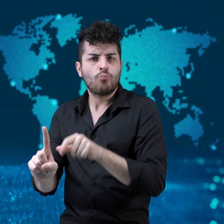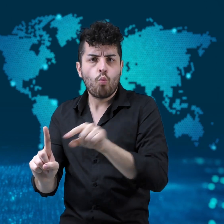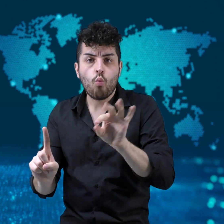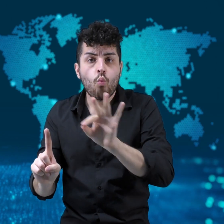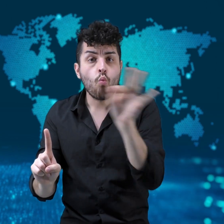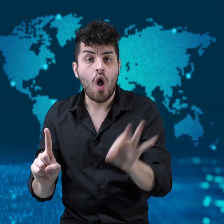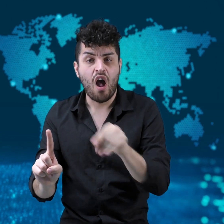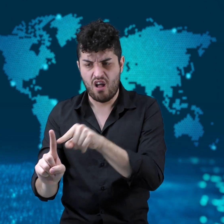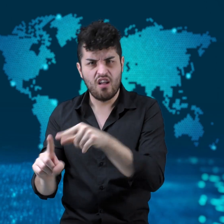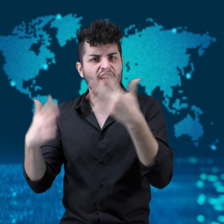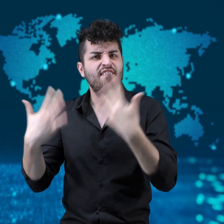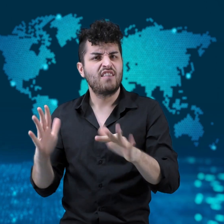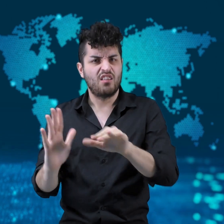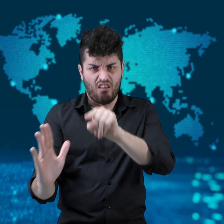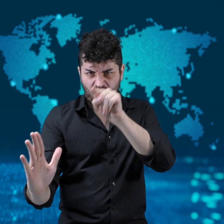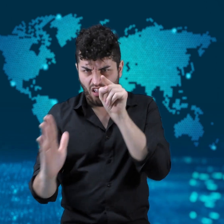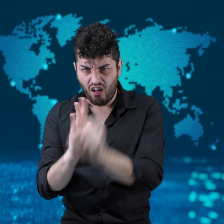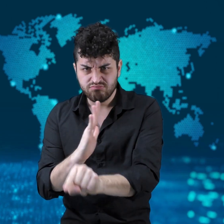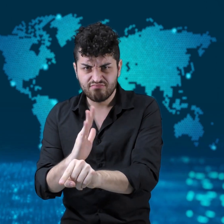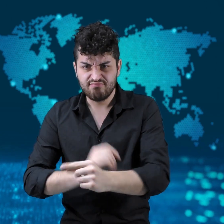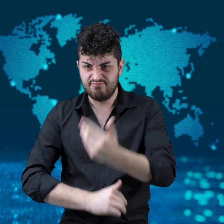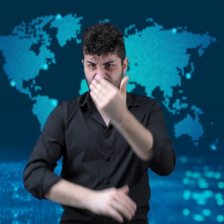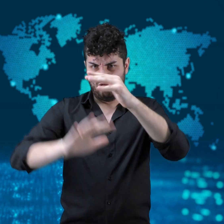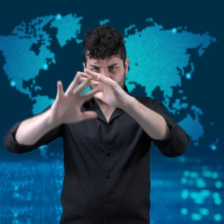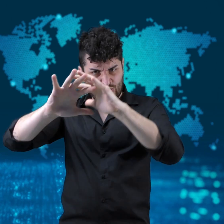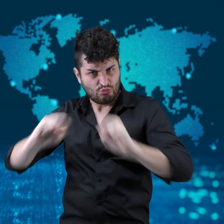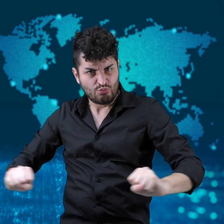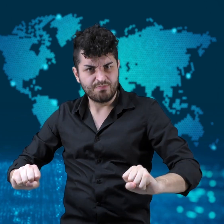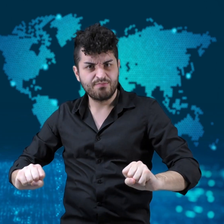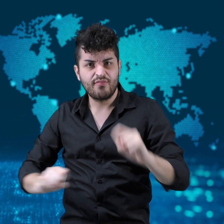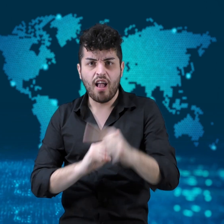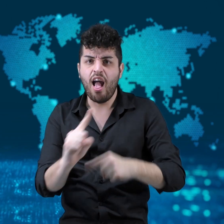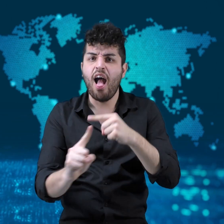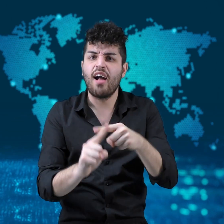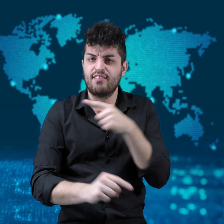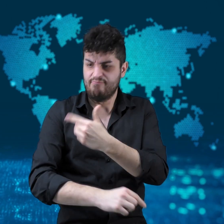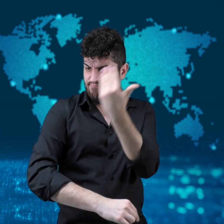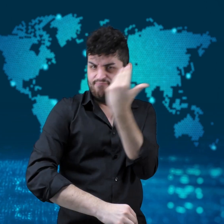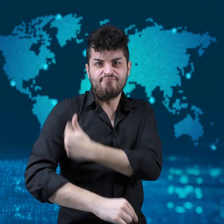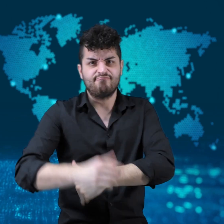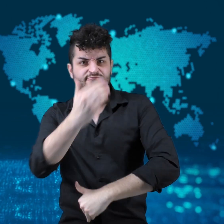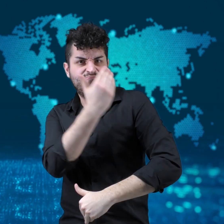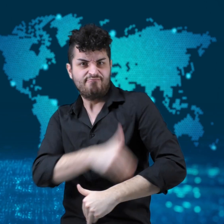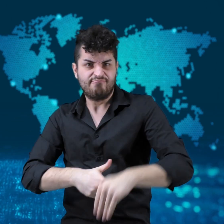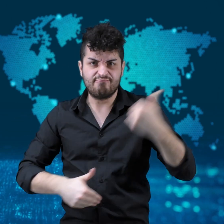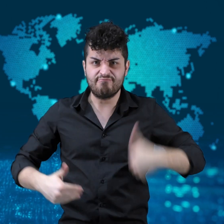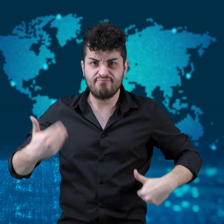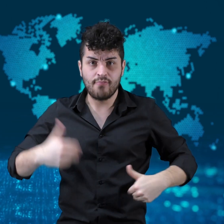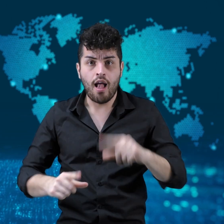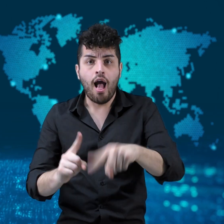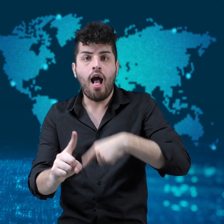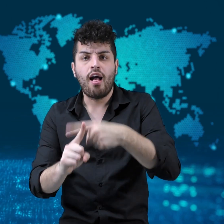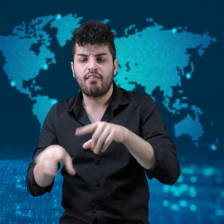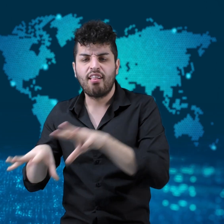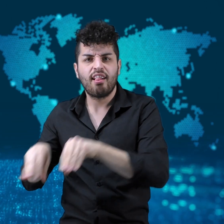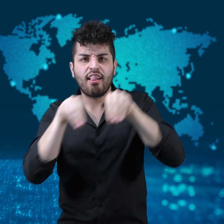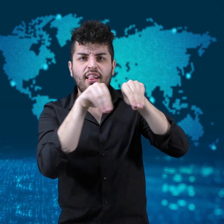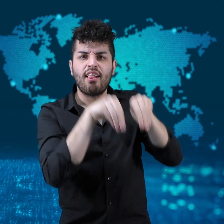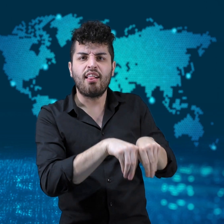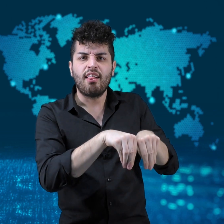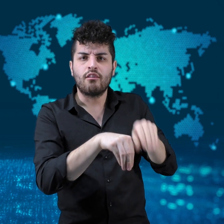rape, dismembering, and storing the bodies.